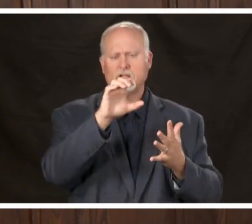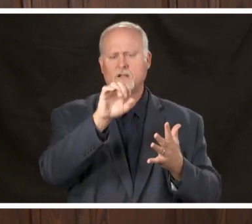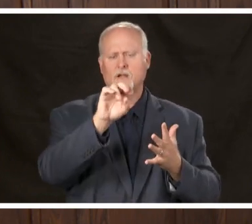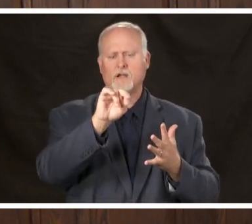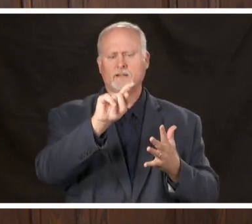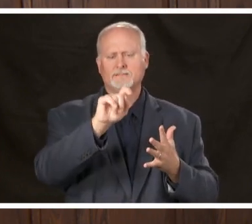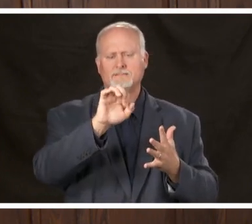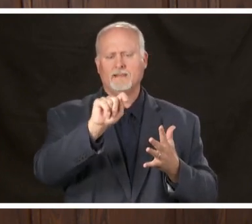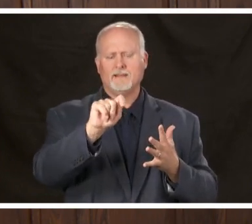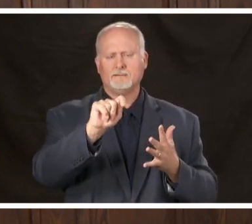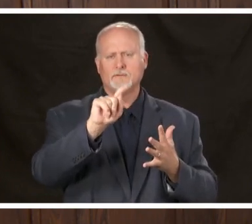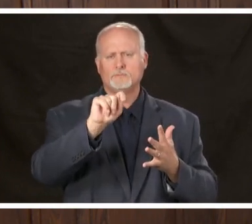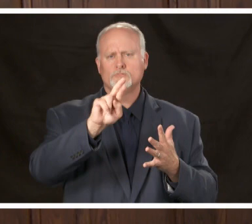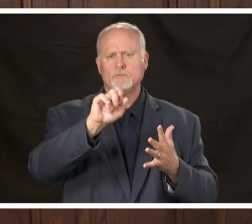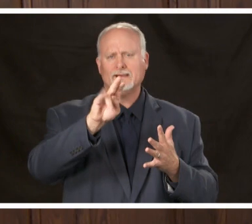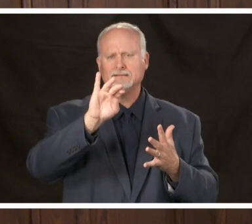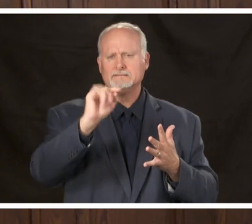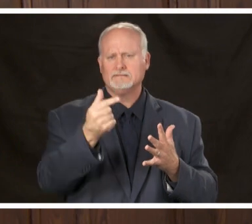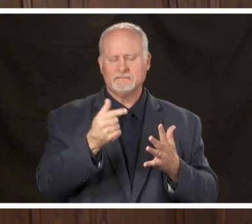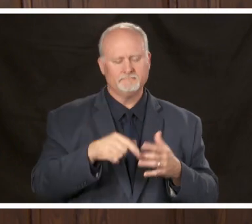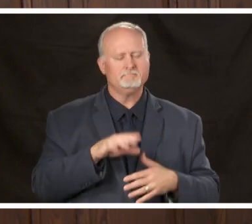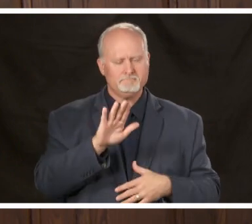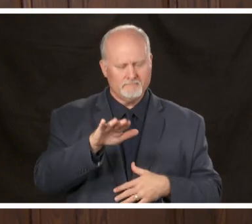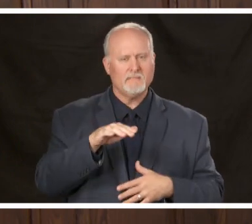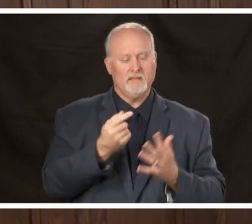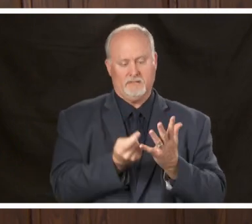that's a very good question thank you yeah contact tracing you're right that